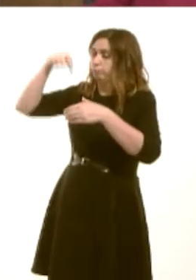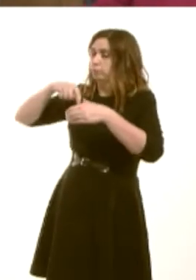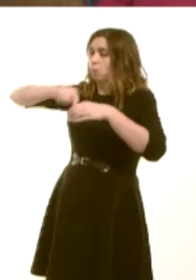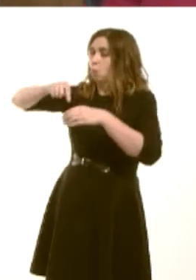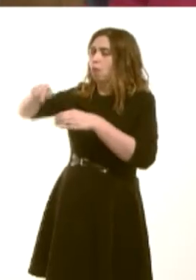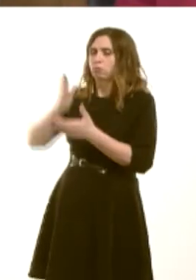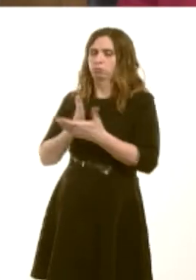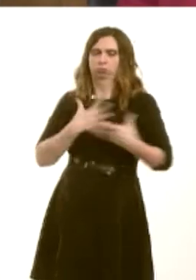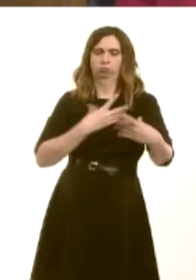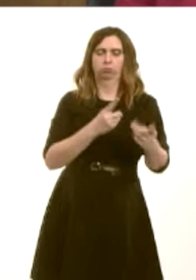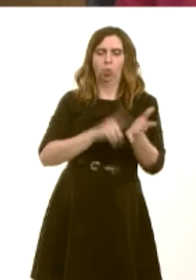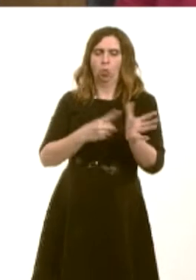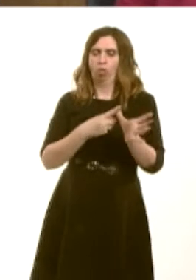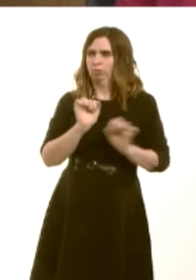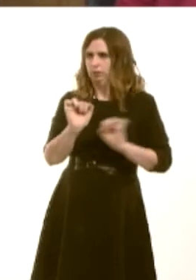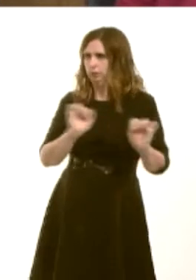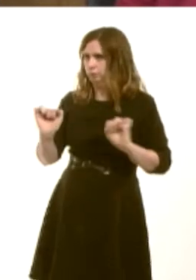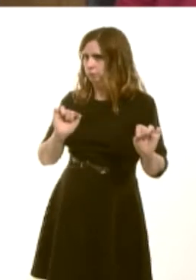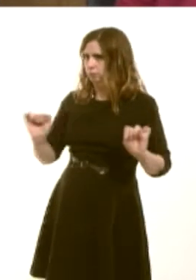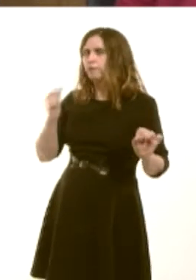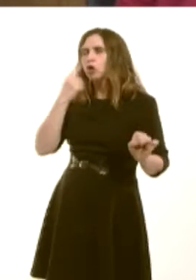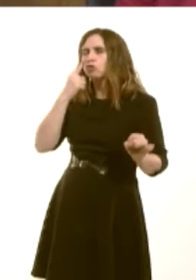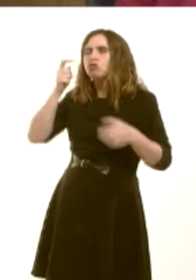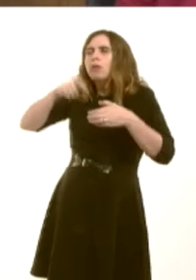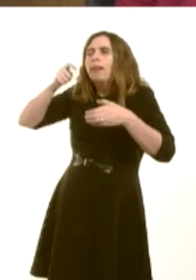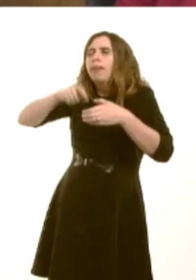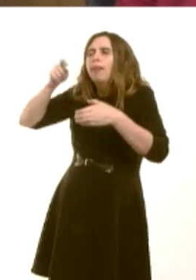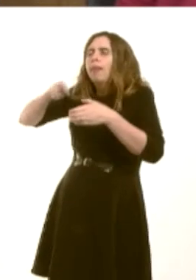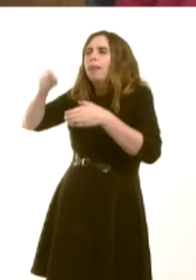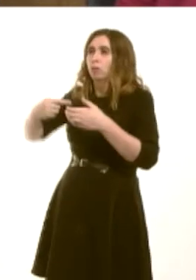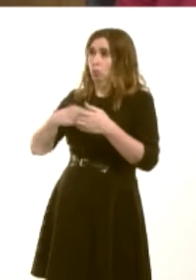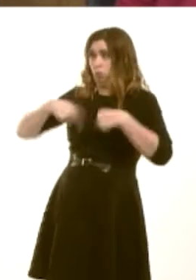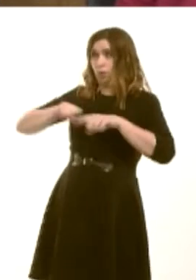to determine. The position we have taken is against fracking, against the obtaining of